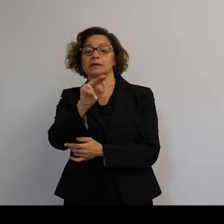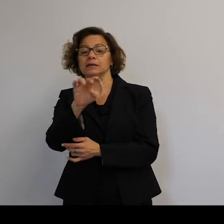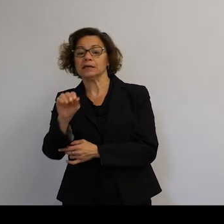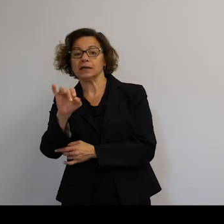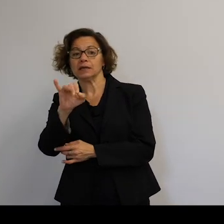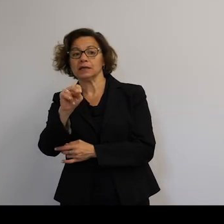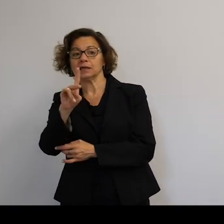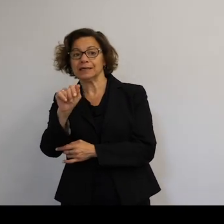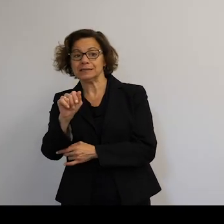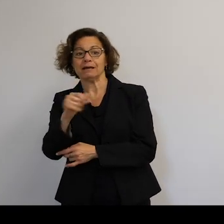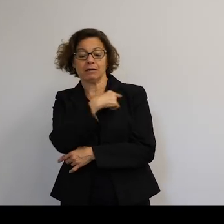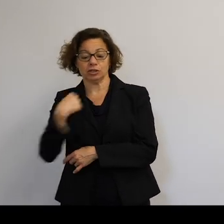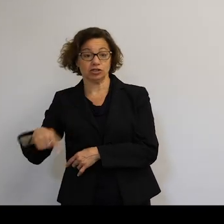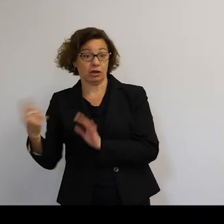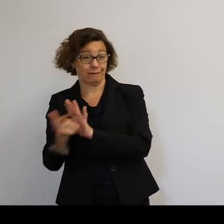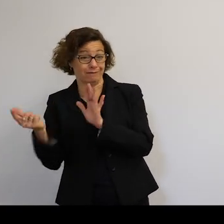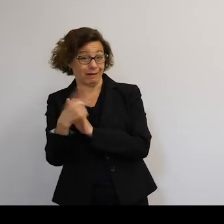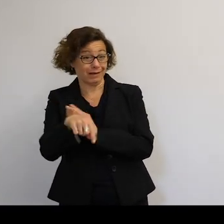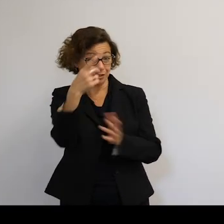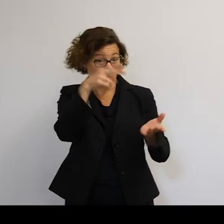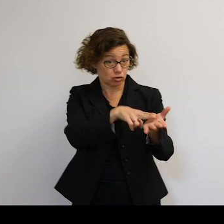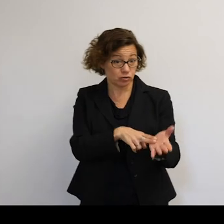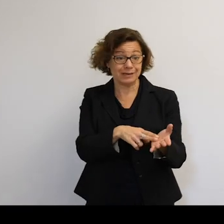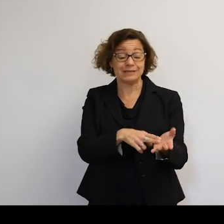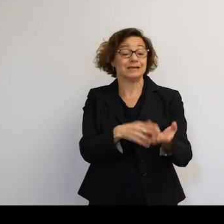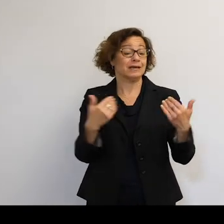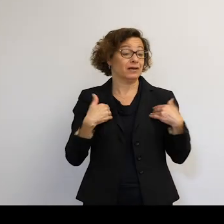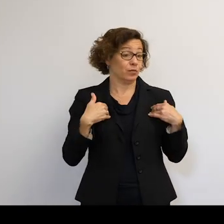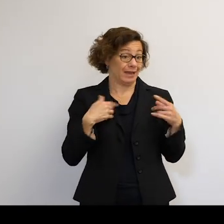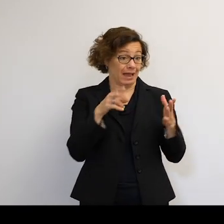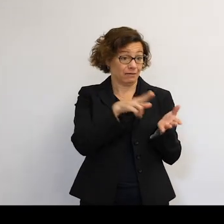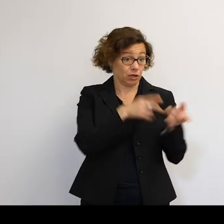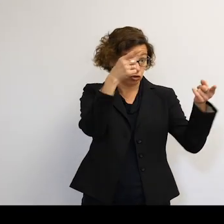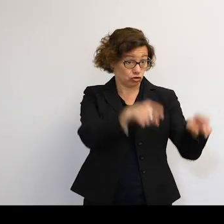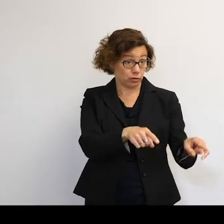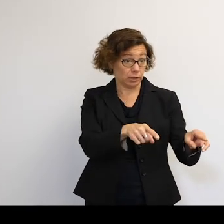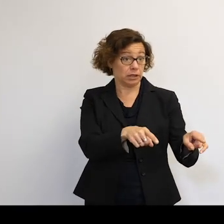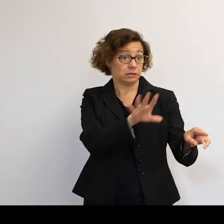Have there been proposals? And do you think-- if it's not? Or if there are, do you think that the treaties would